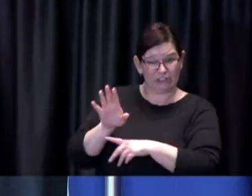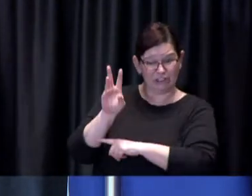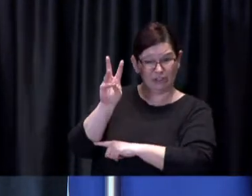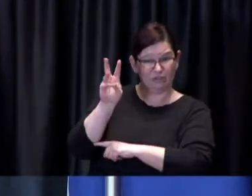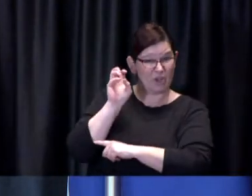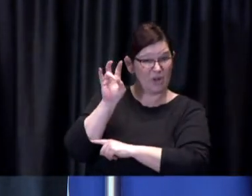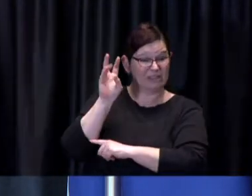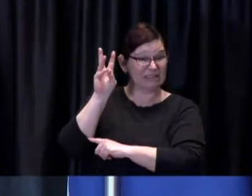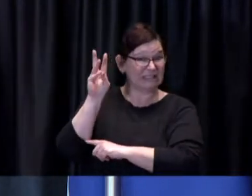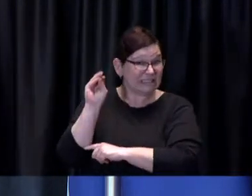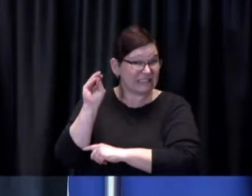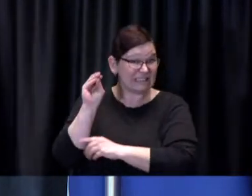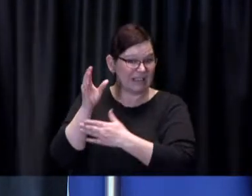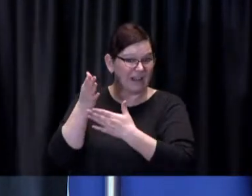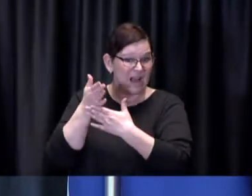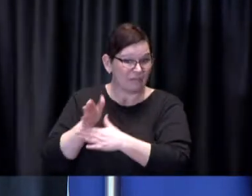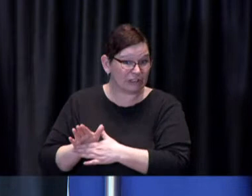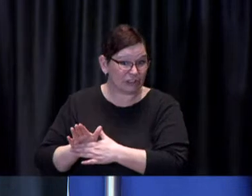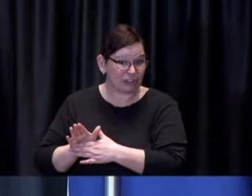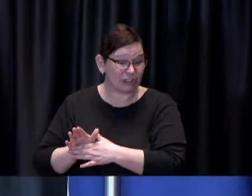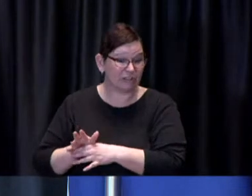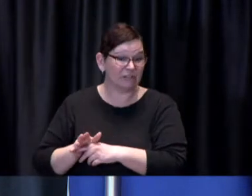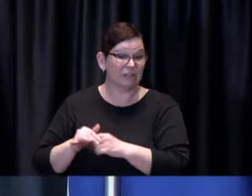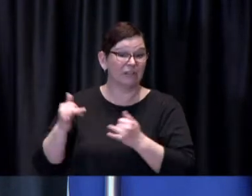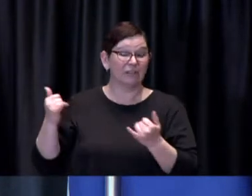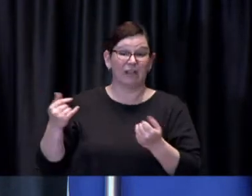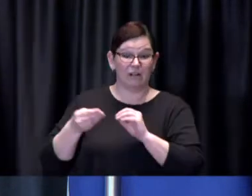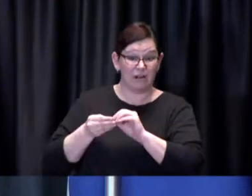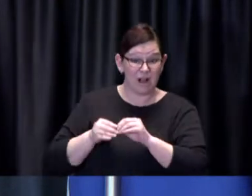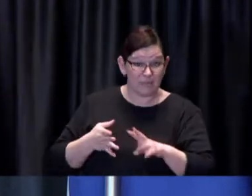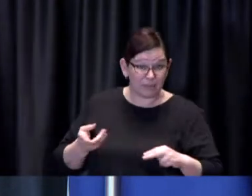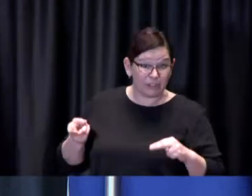Two weeks later, it had increased to about a 1,000 cases.